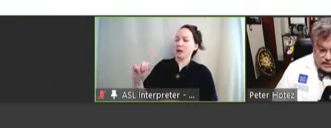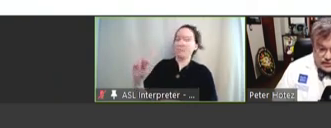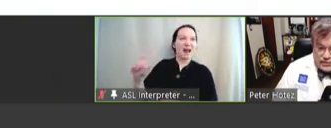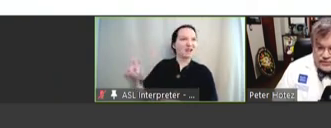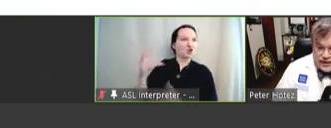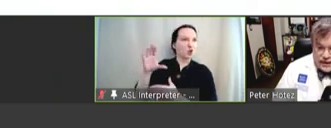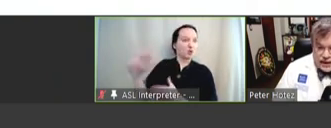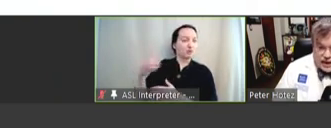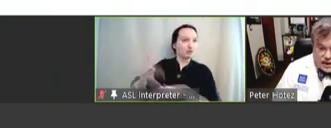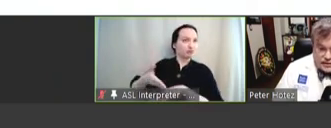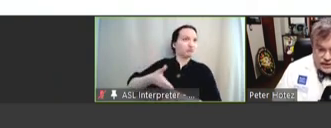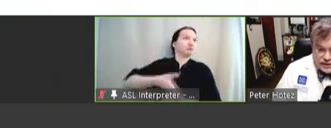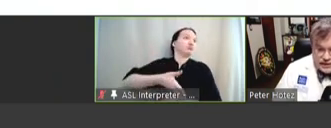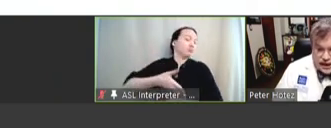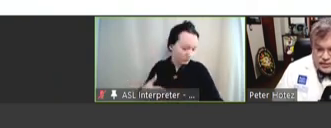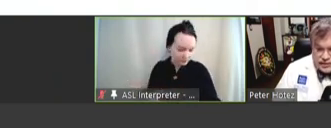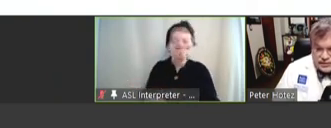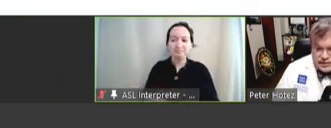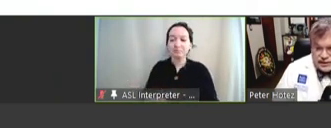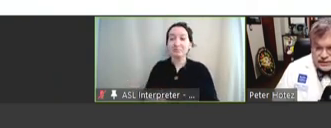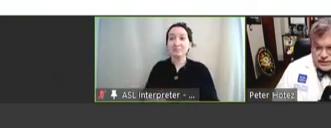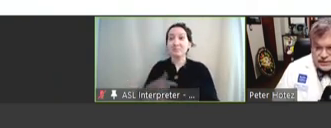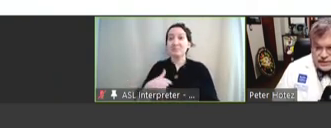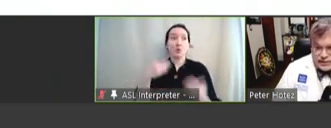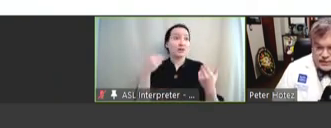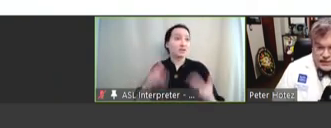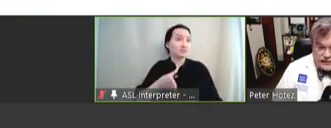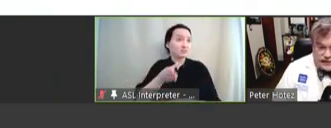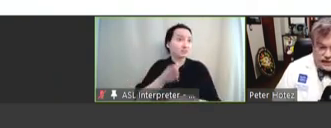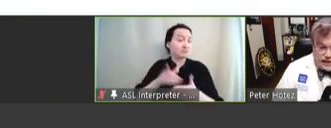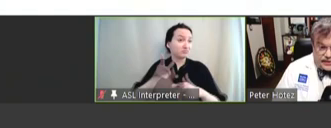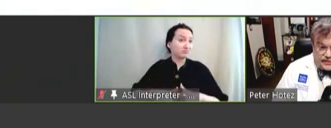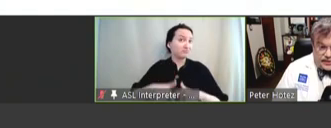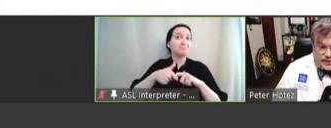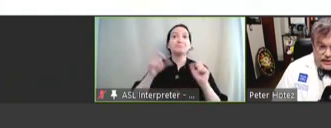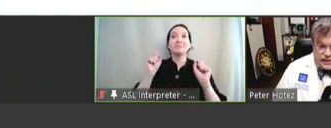So, I think I'll stop and that way we can leave a lot of time for the panel.